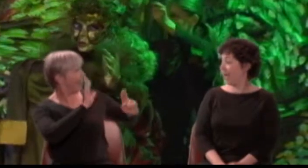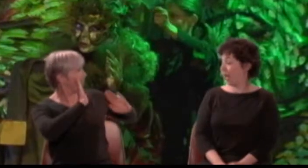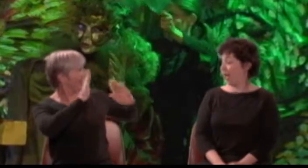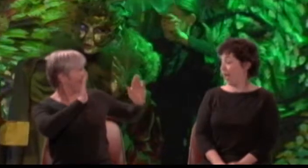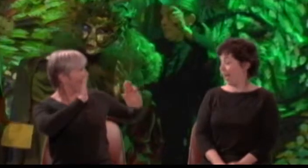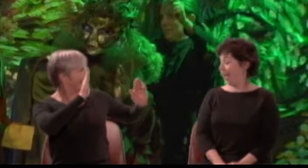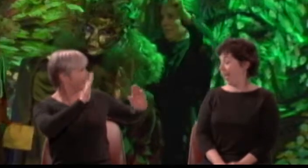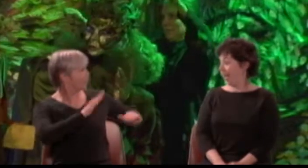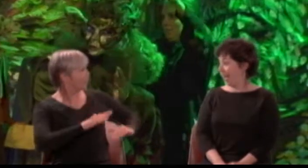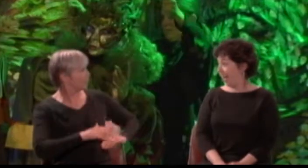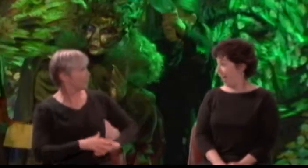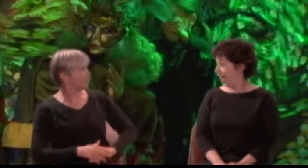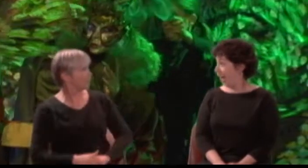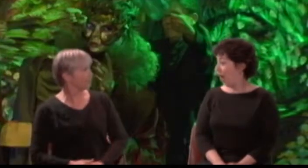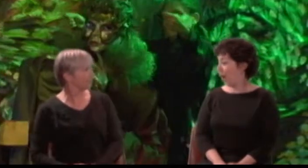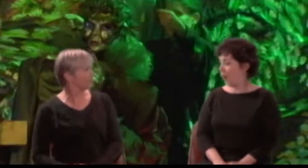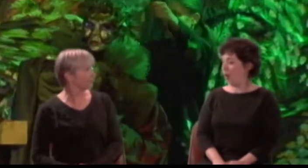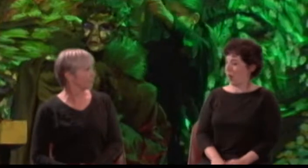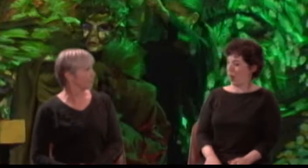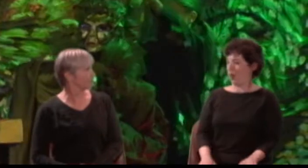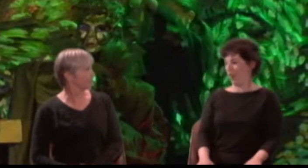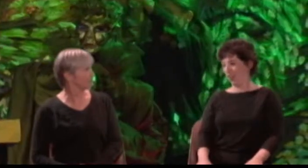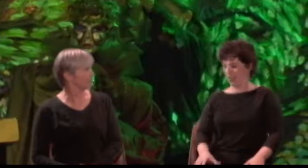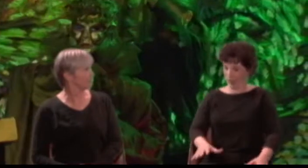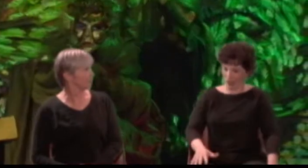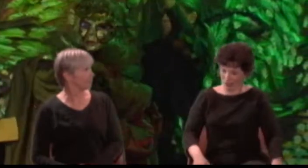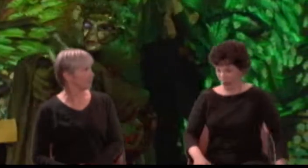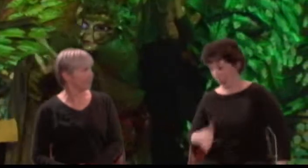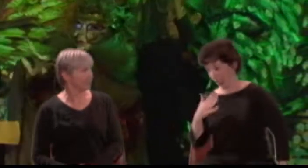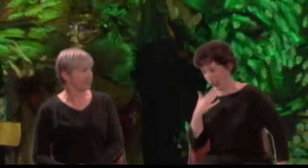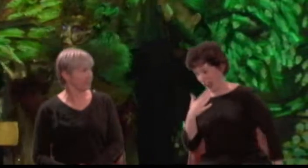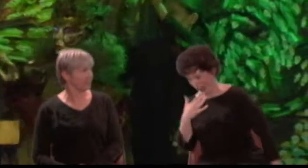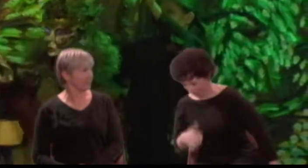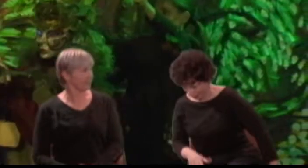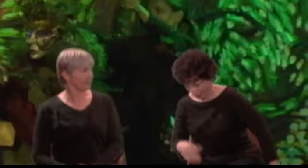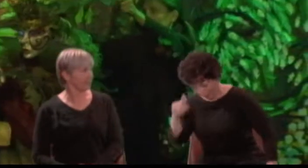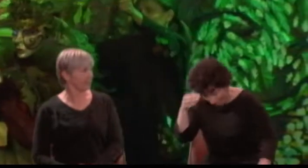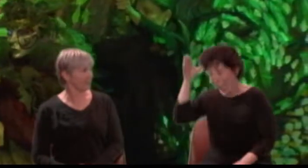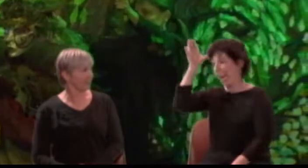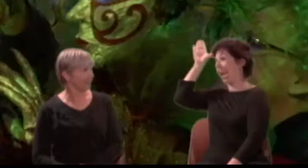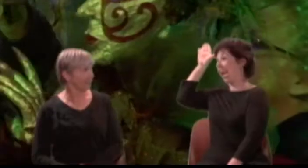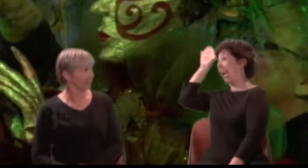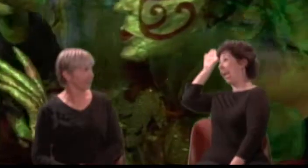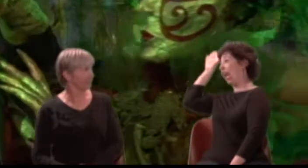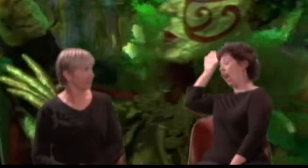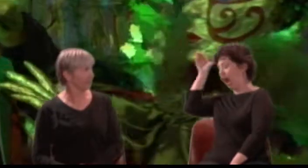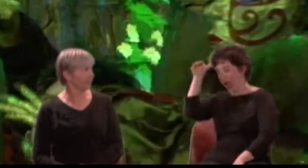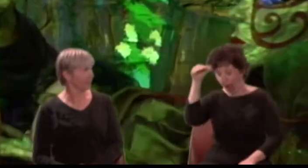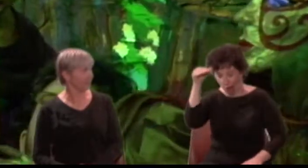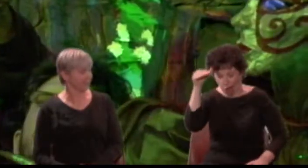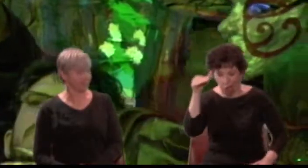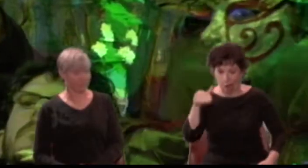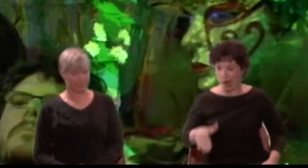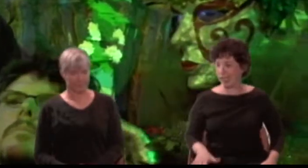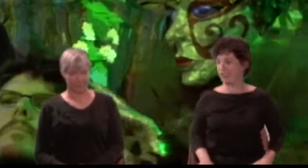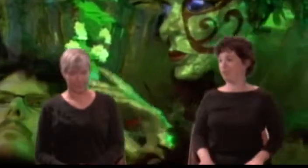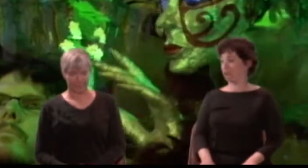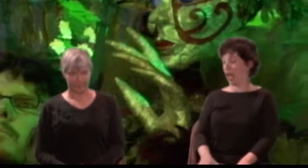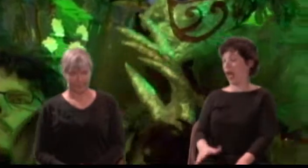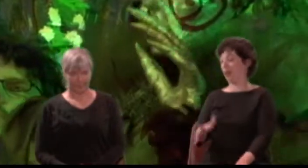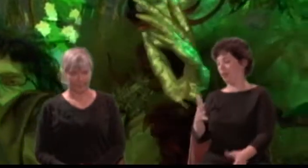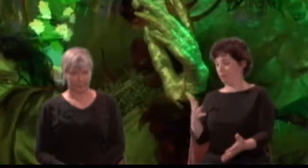Bottom: I cry your worship' s mercy, heartily. {hee-haw} I beseech your worship' s name.